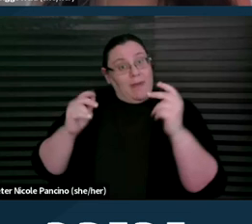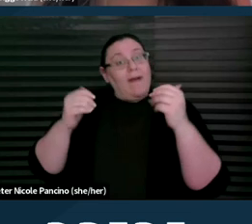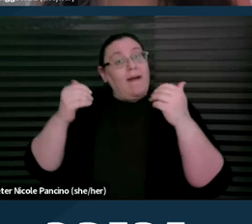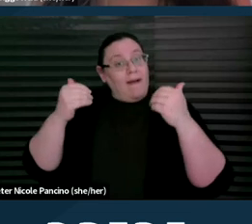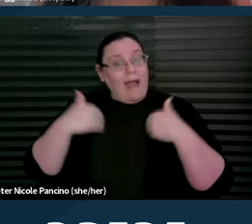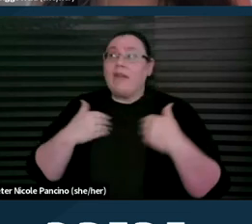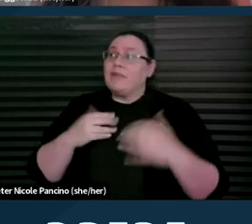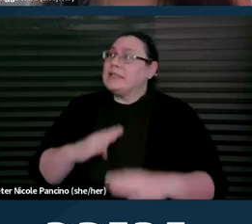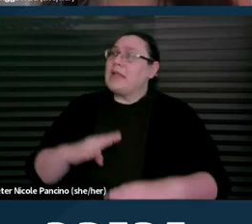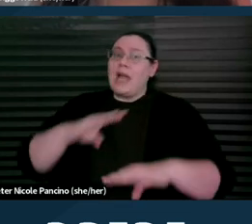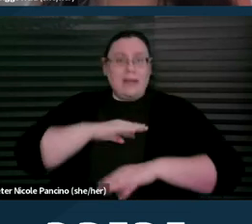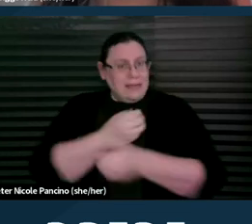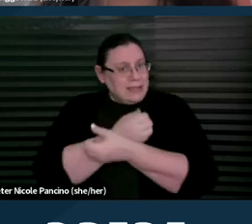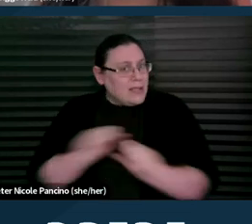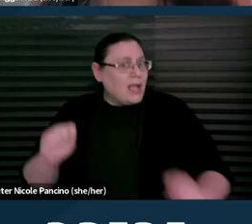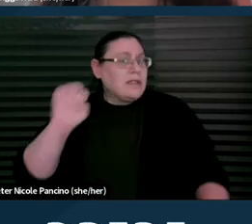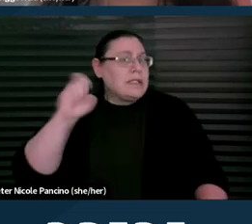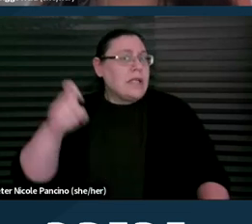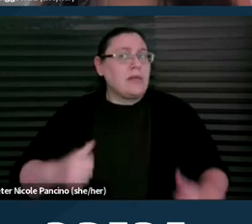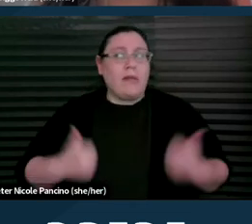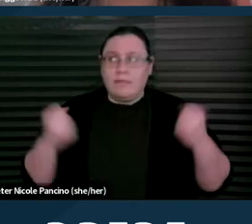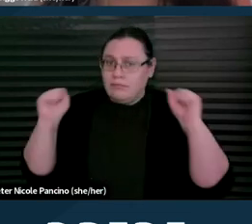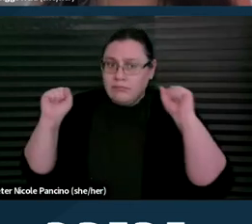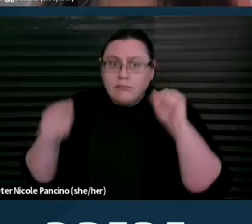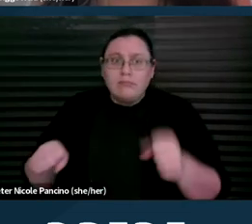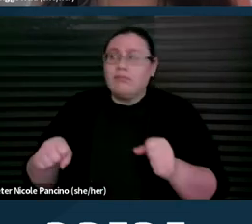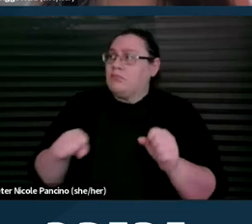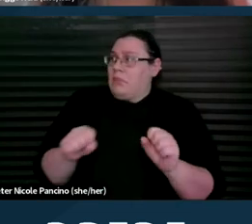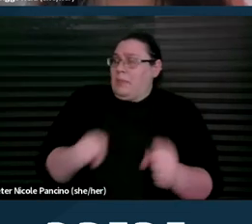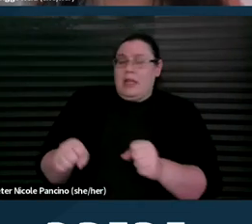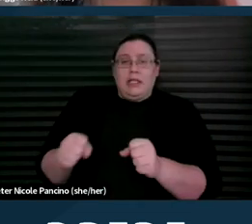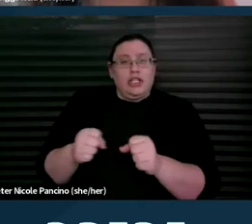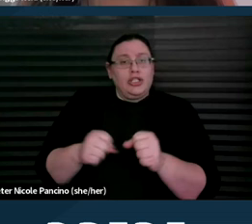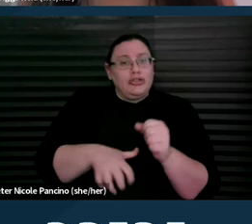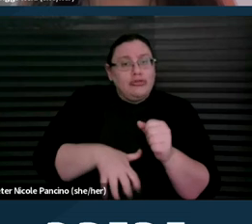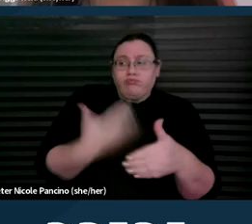and safe sex lives, the capability to reproduce and the freedom to decide